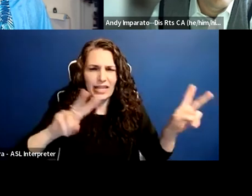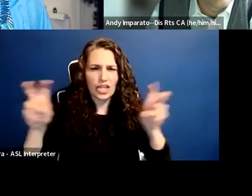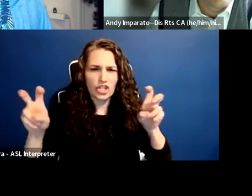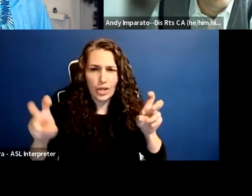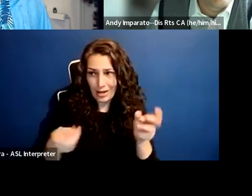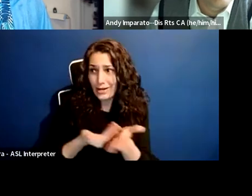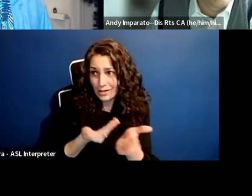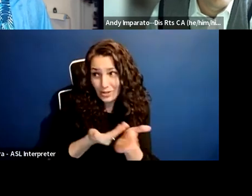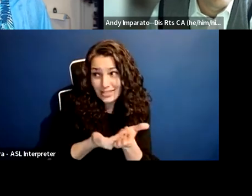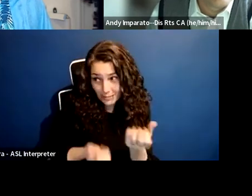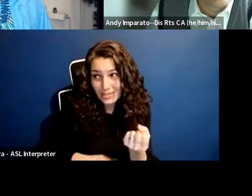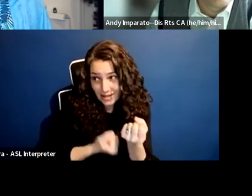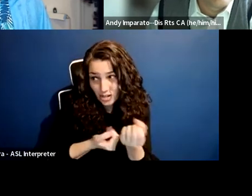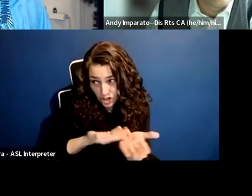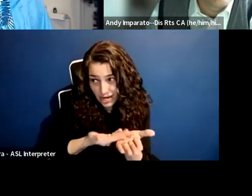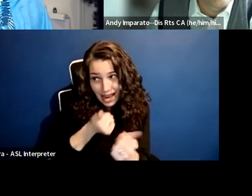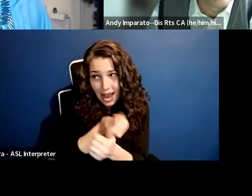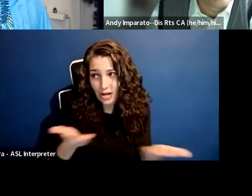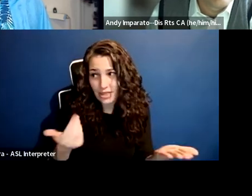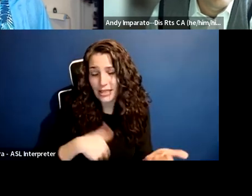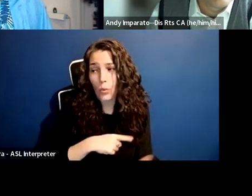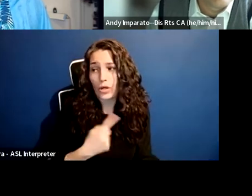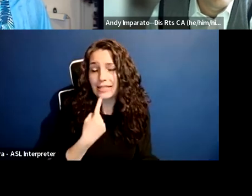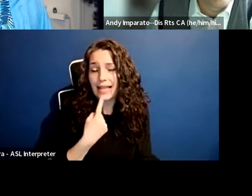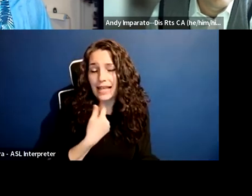but also because more people are doing research,